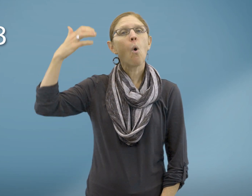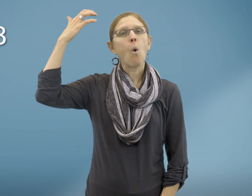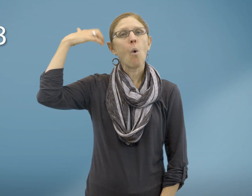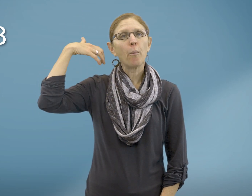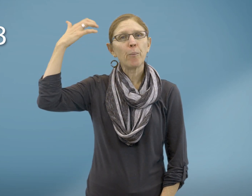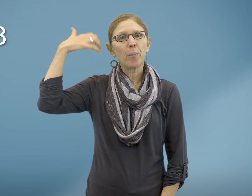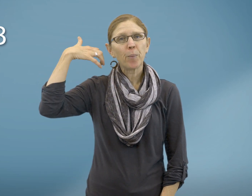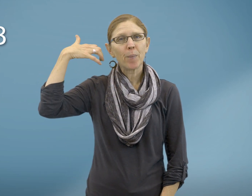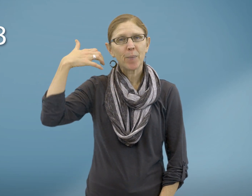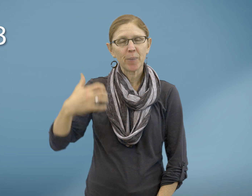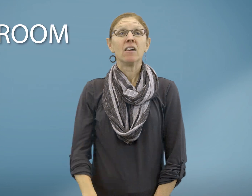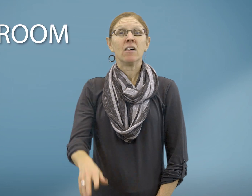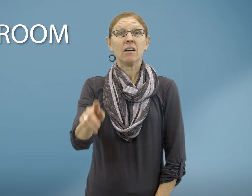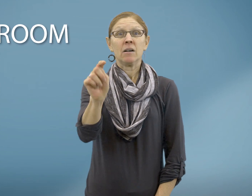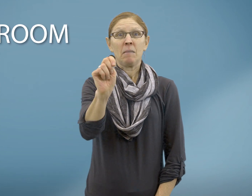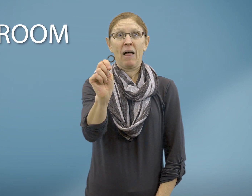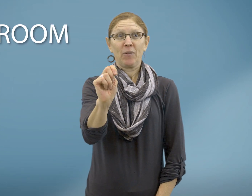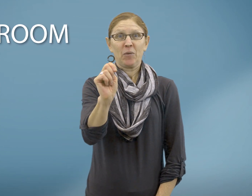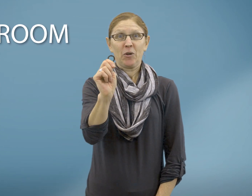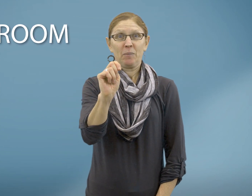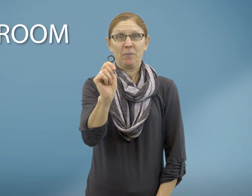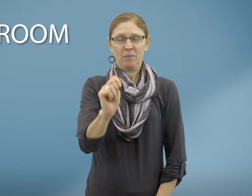Comb Bathroom